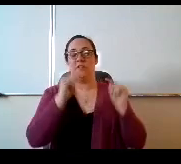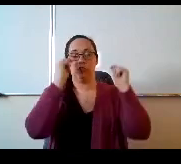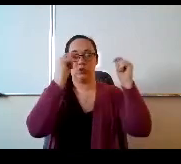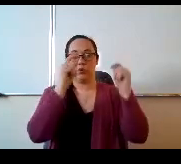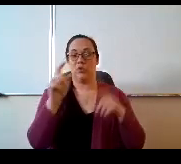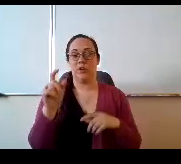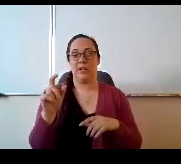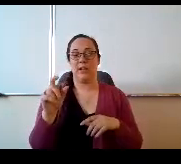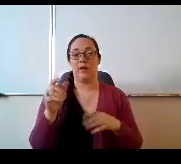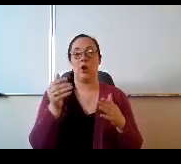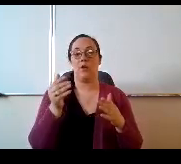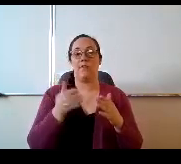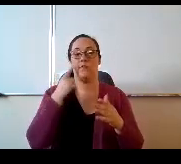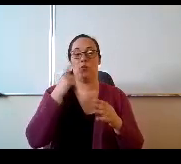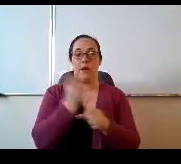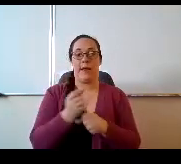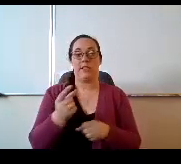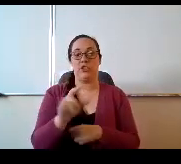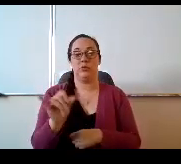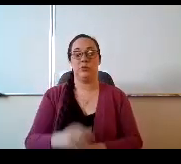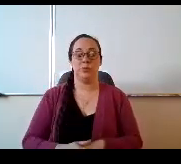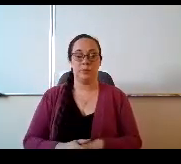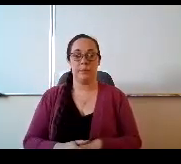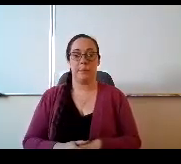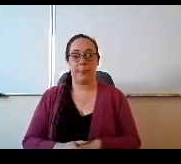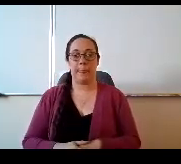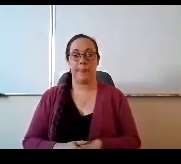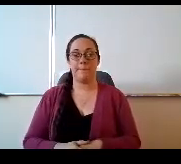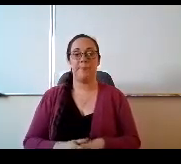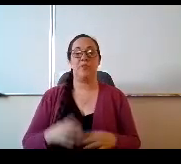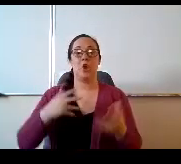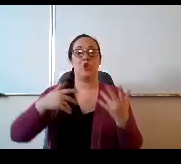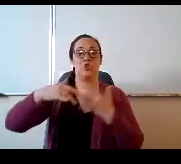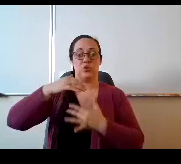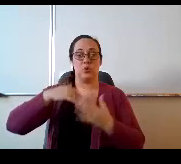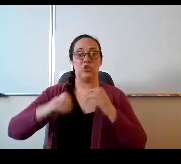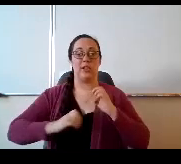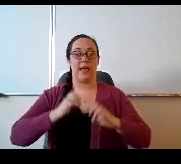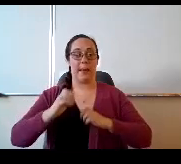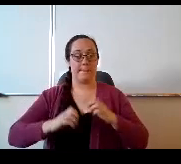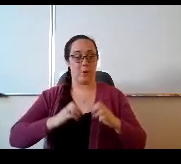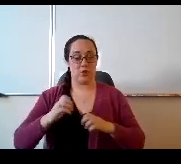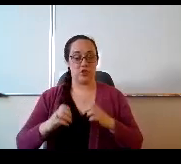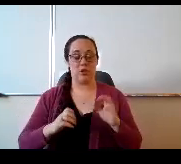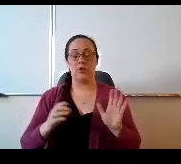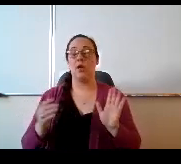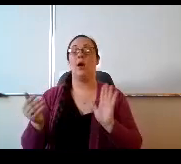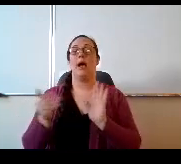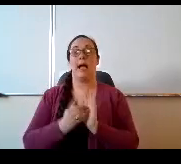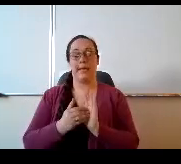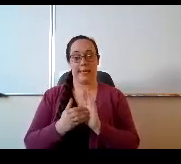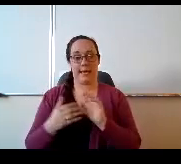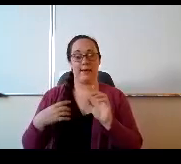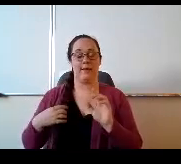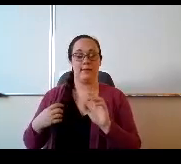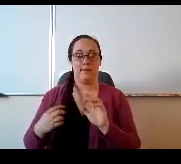Going into next school year as well, the social emotional once again that is, that is it's it's a real thing our kids. They're hurting.